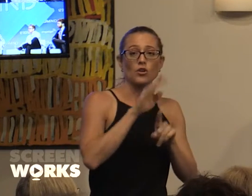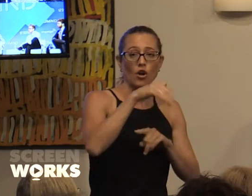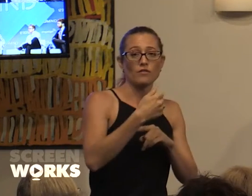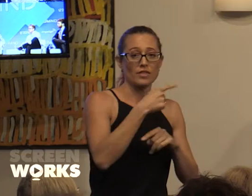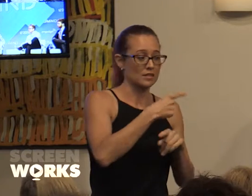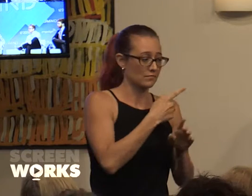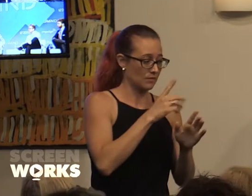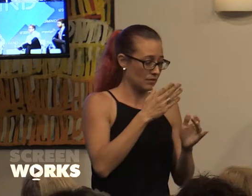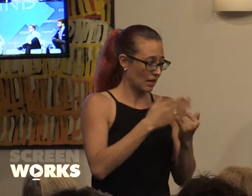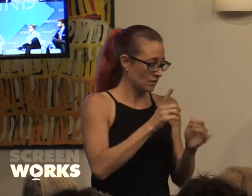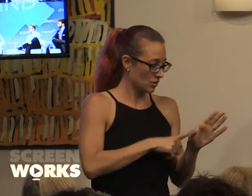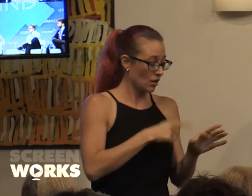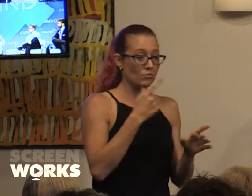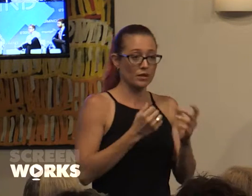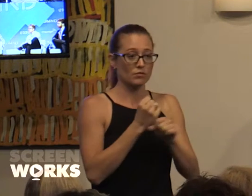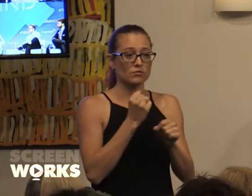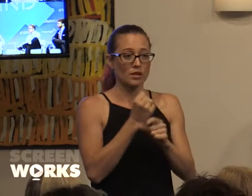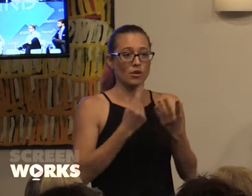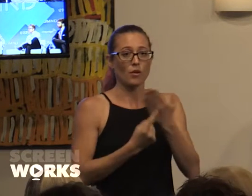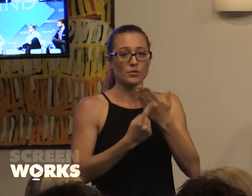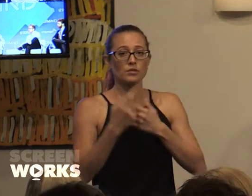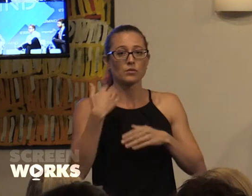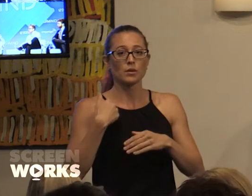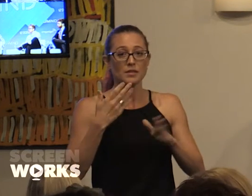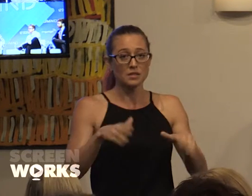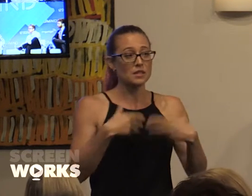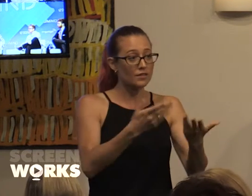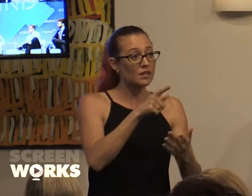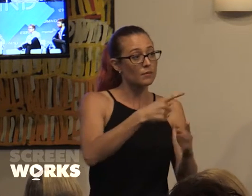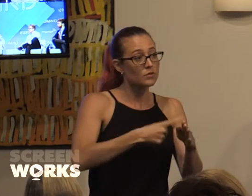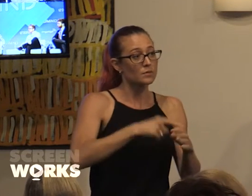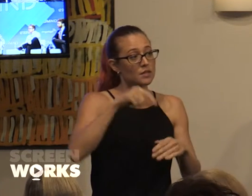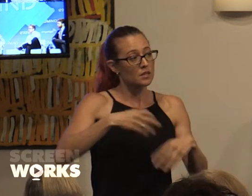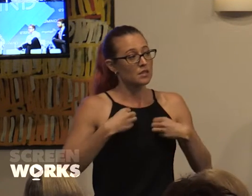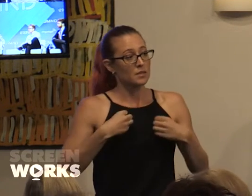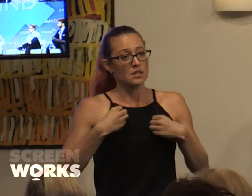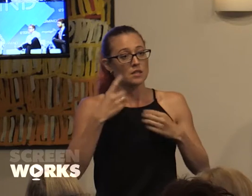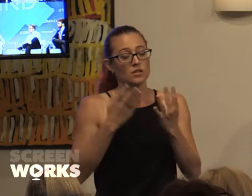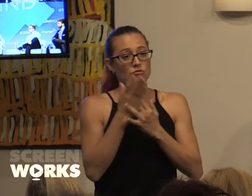equity of opportunity for women is about giving them jobs. In this industry its through attachments that creatives get